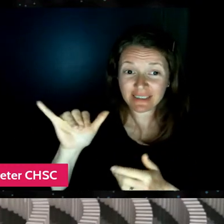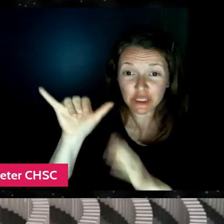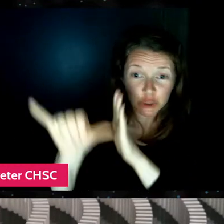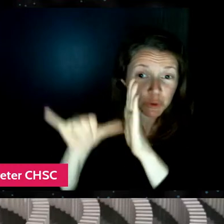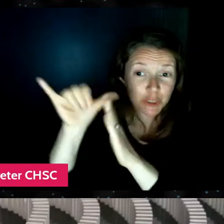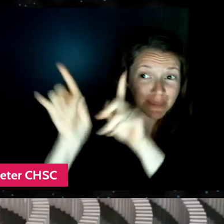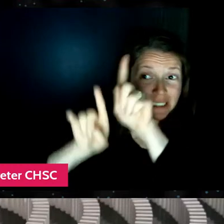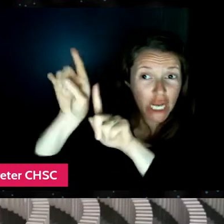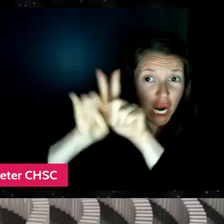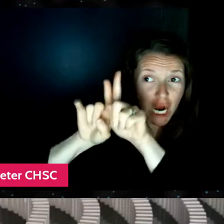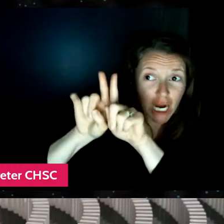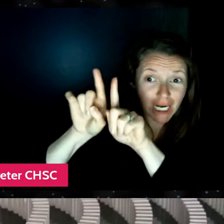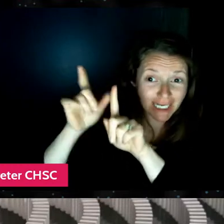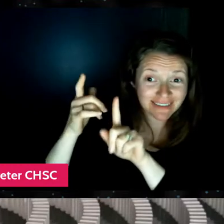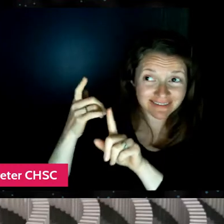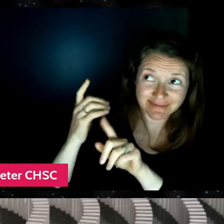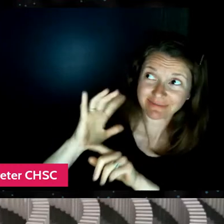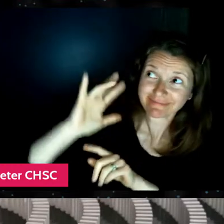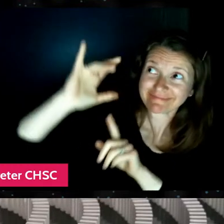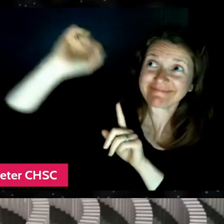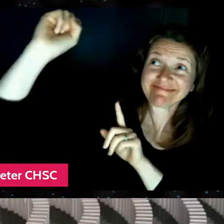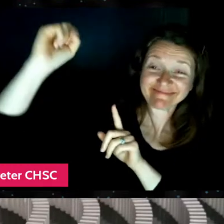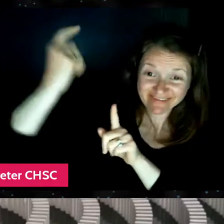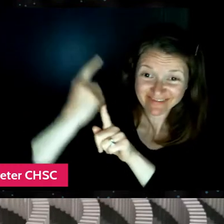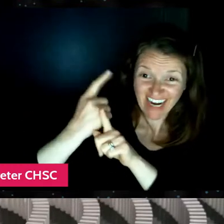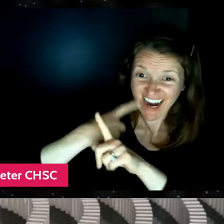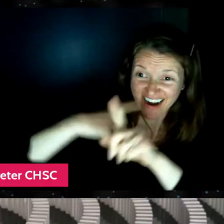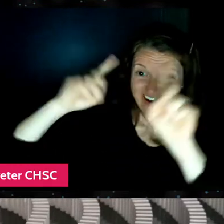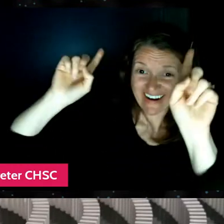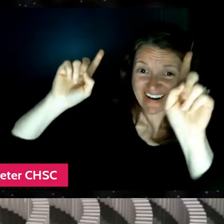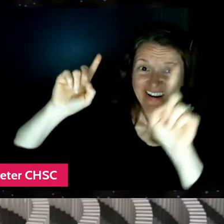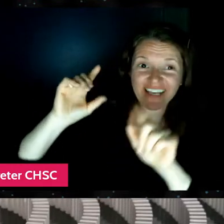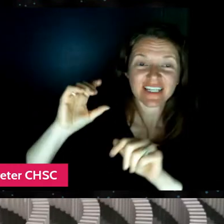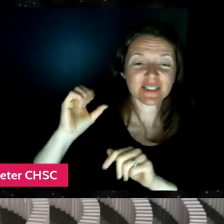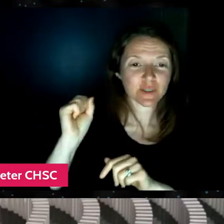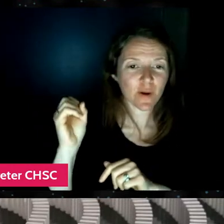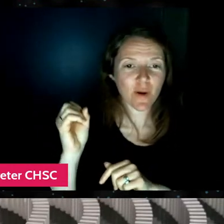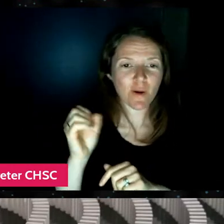So it was definitely a different approach for us